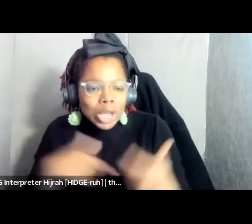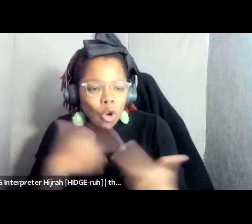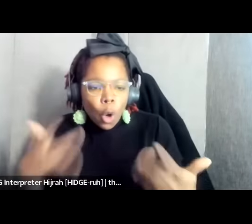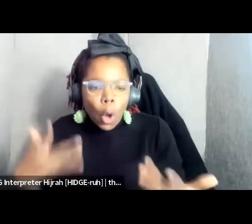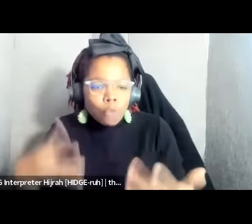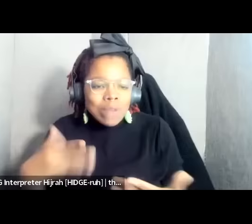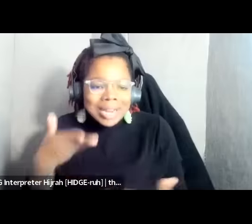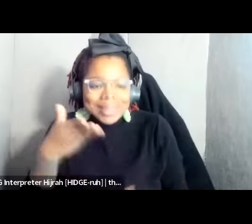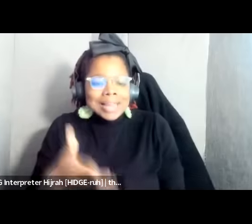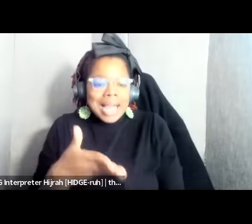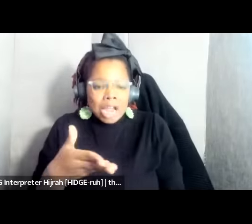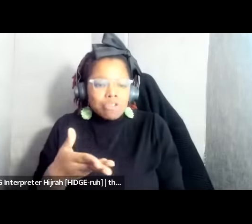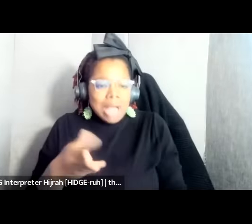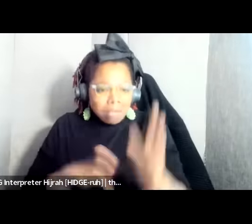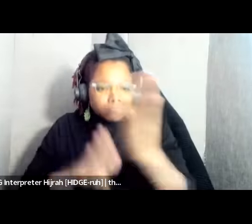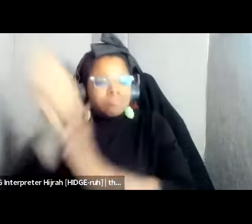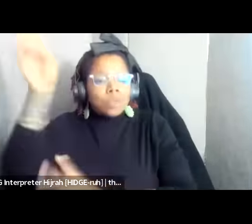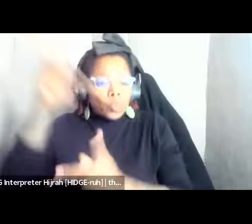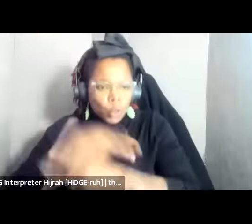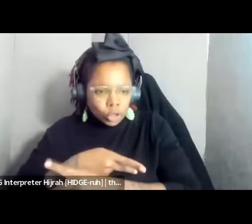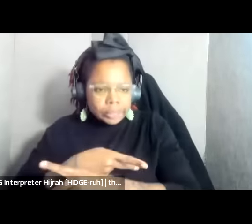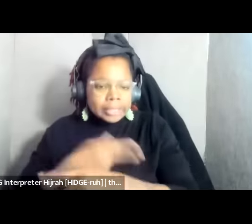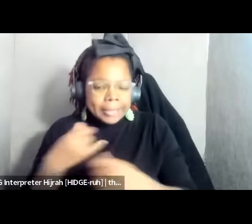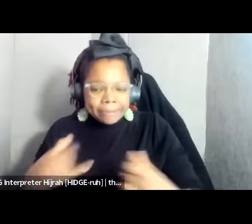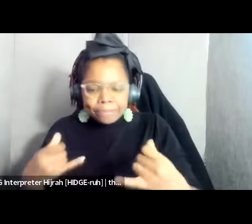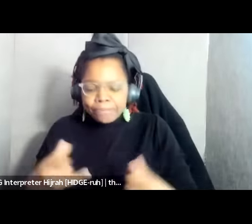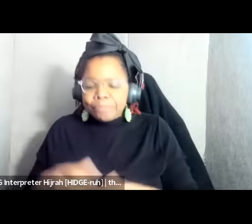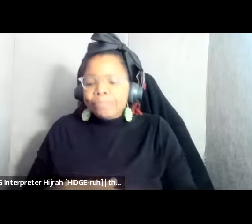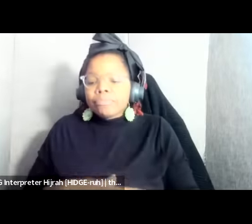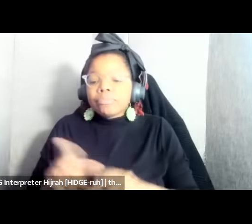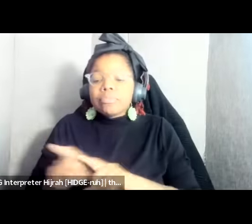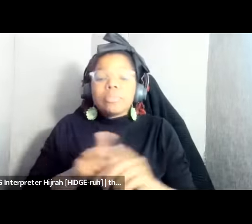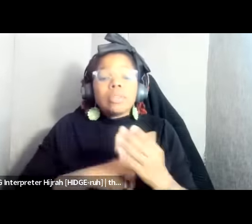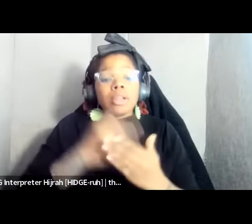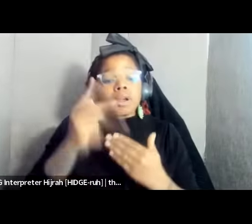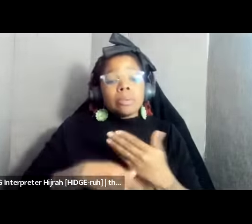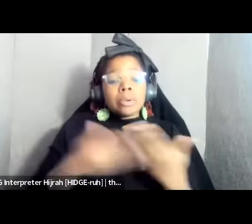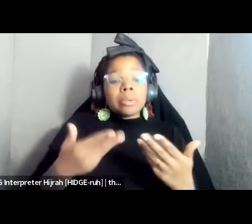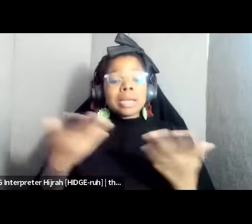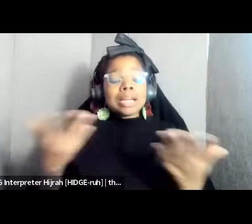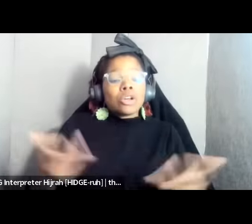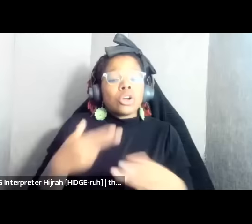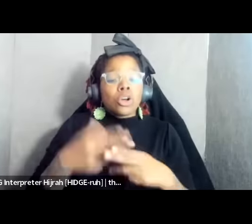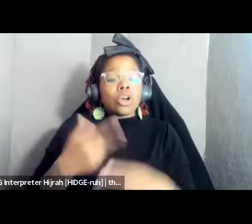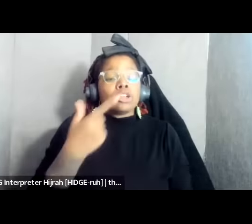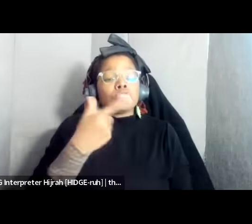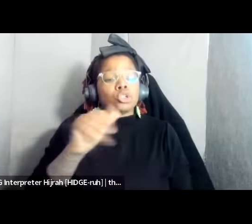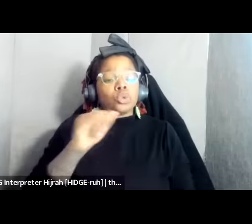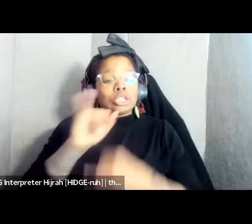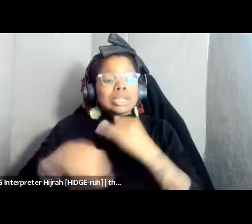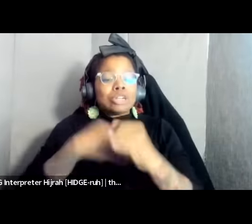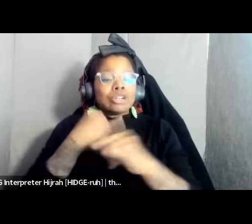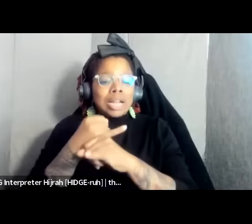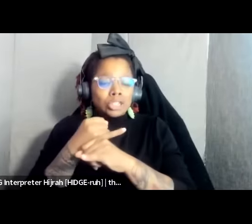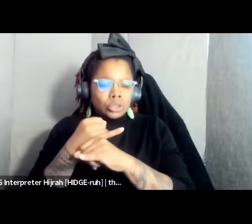to ramp It Up In addition to there's a program here called the Georgia and International um uh